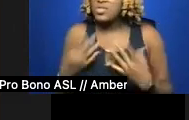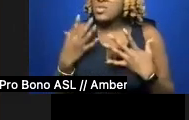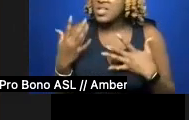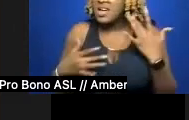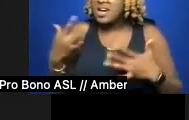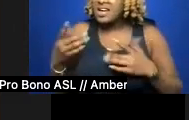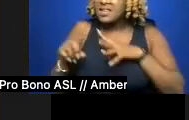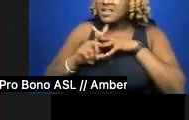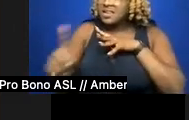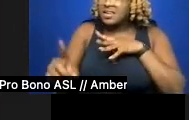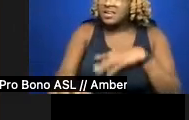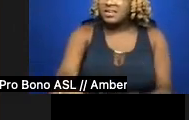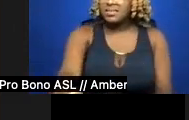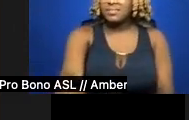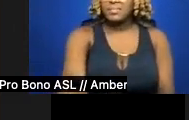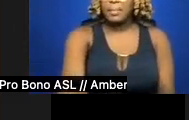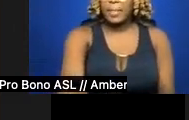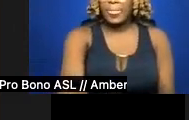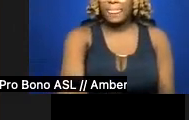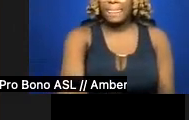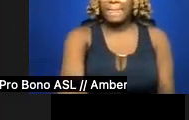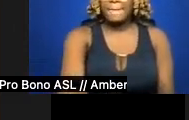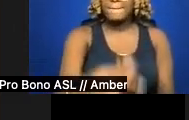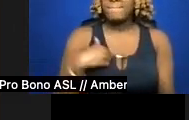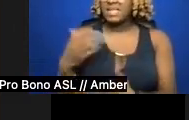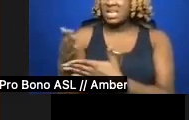I share doubts about whether femininity serves